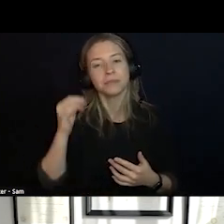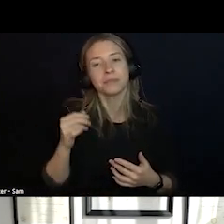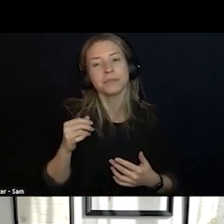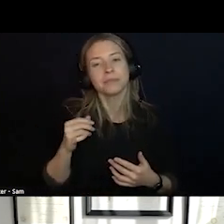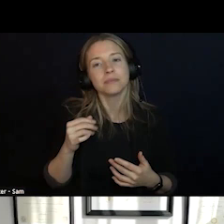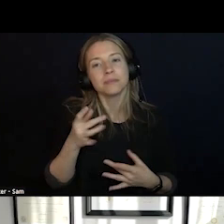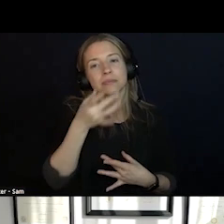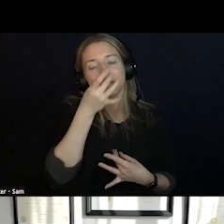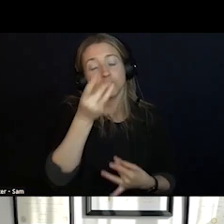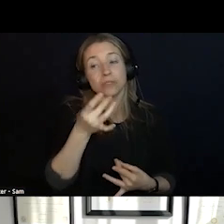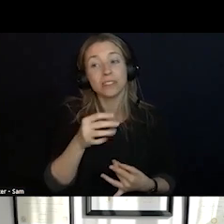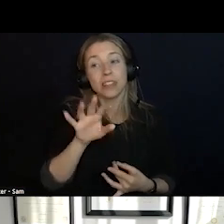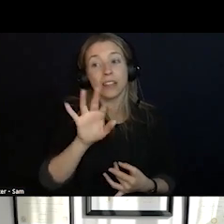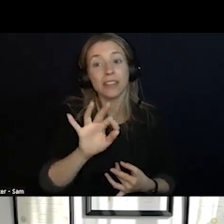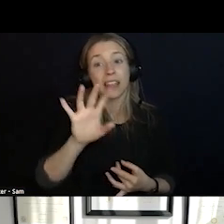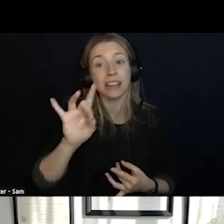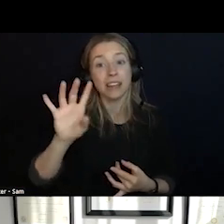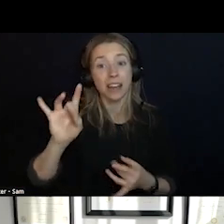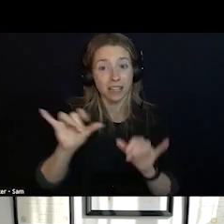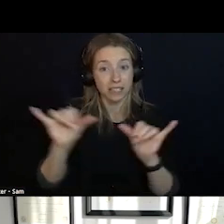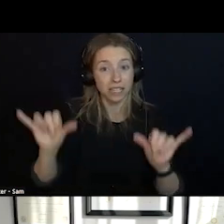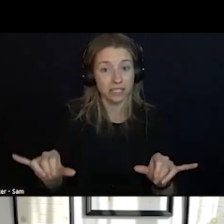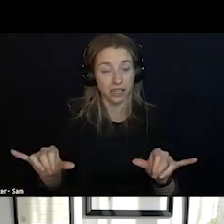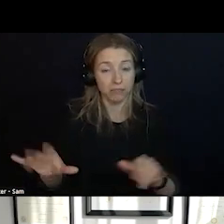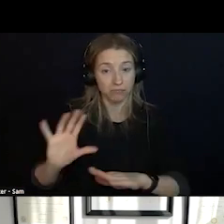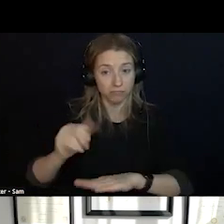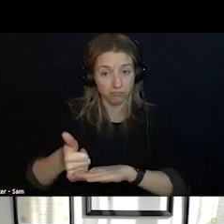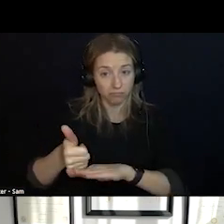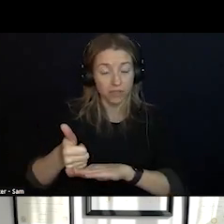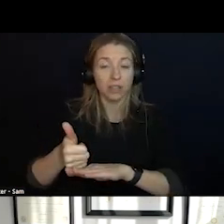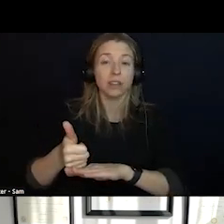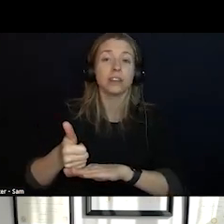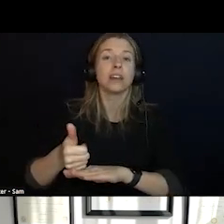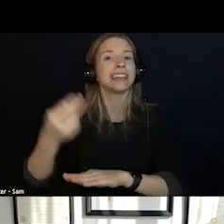THE 988 SYSTEM AND THE CRISIS TEAM OF CARE, BUT WHAT SOME FOLKS